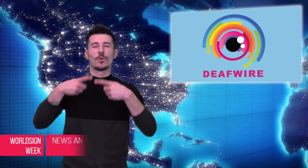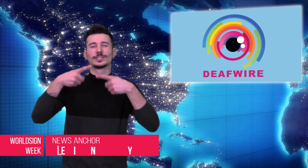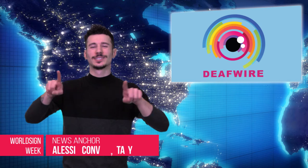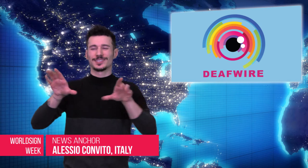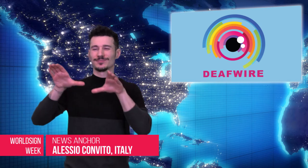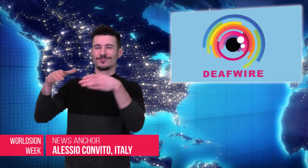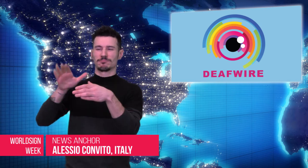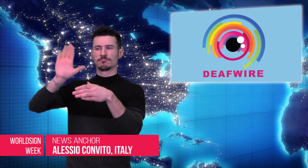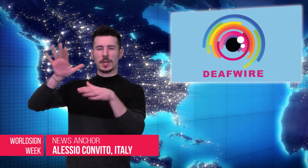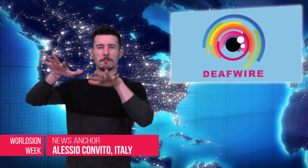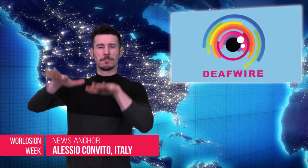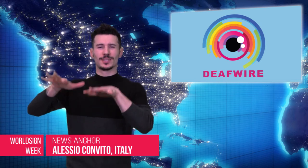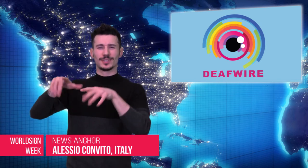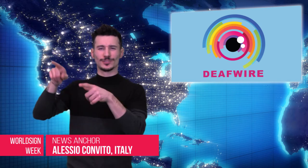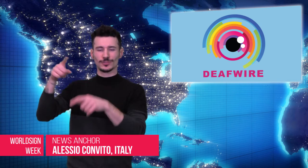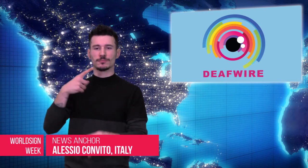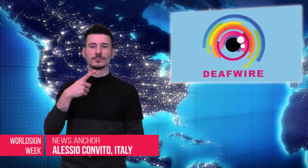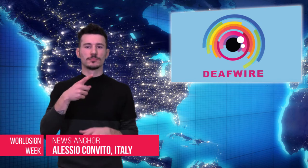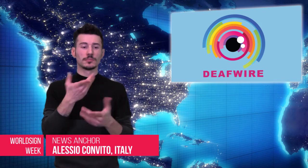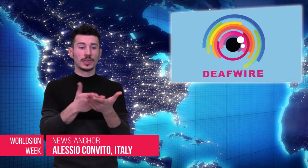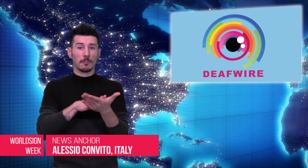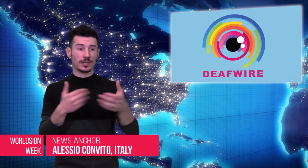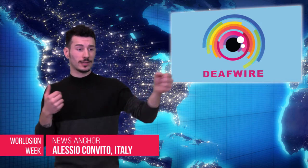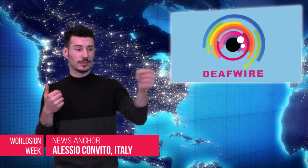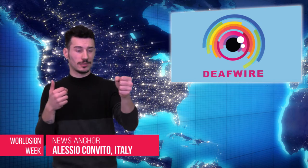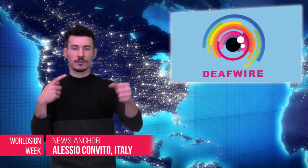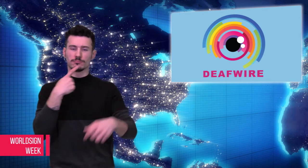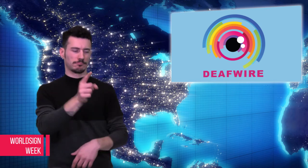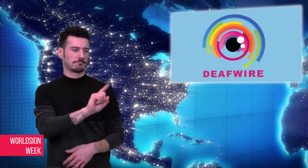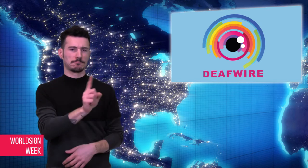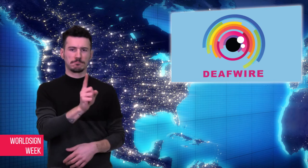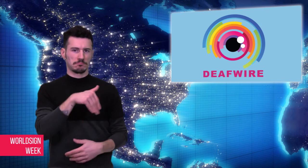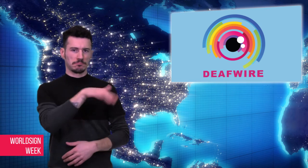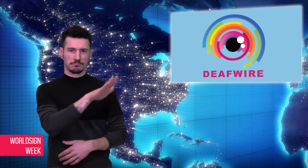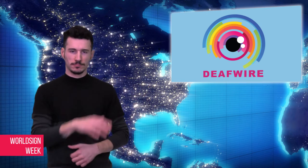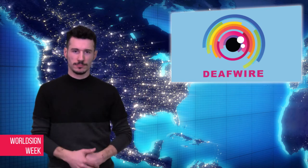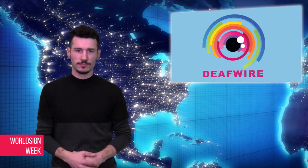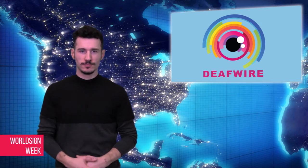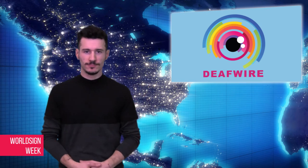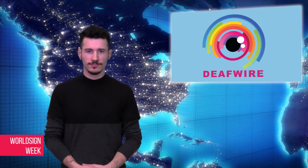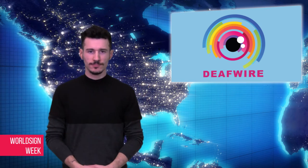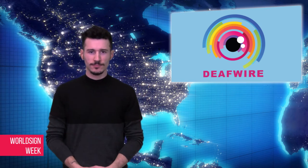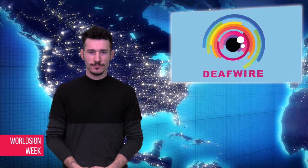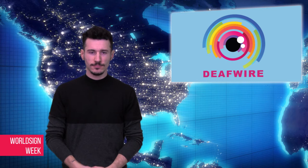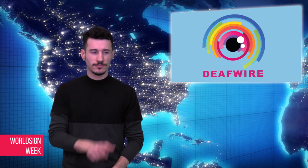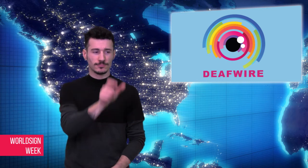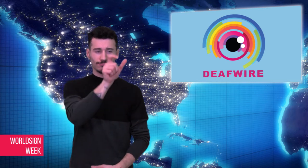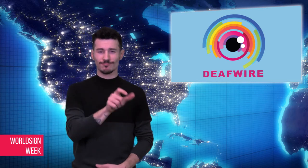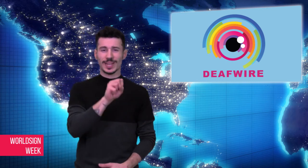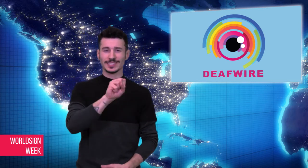Alessio: British Music Band Refuses Interpreters